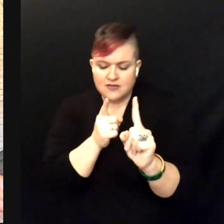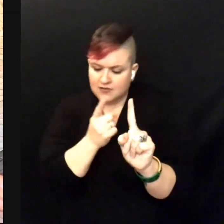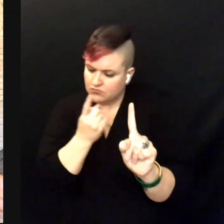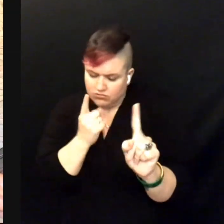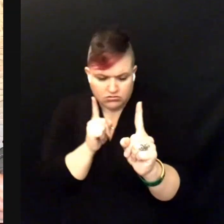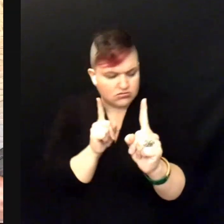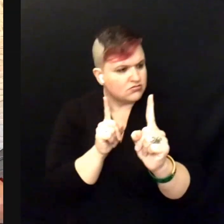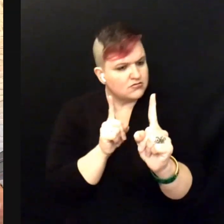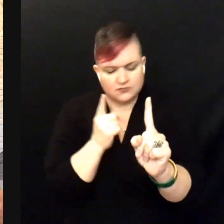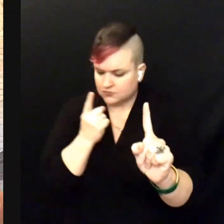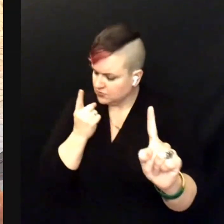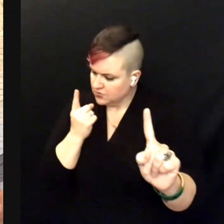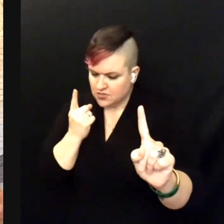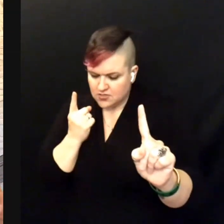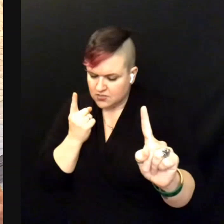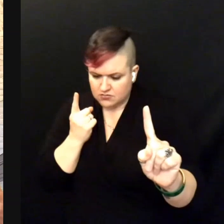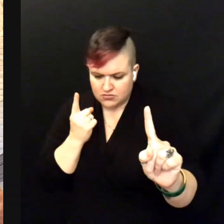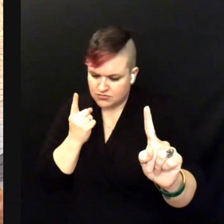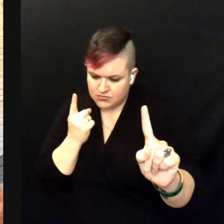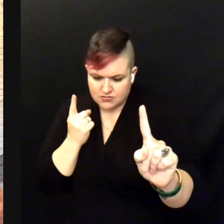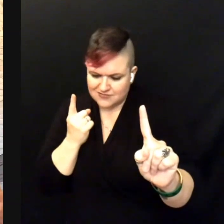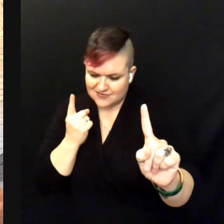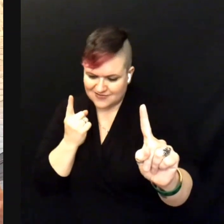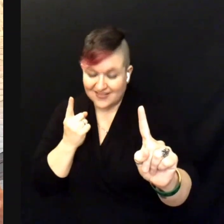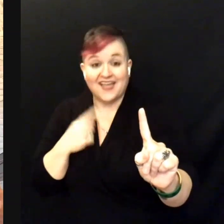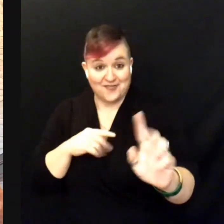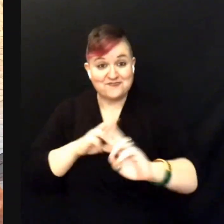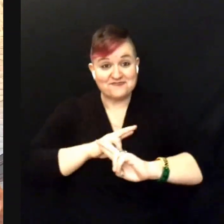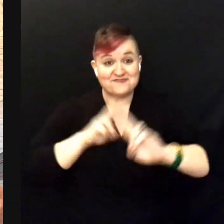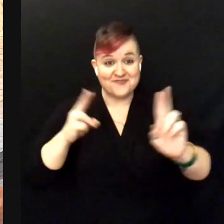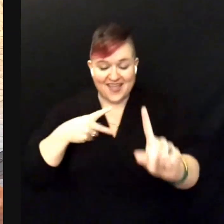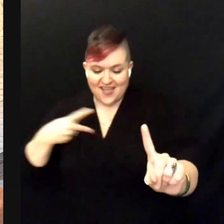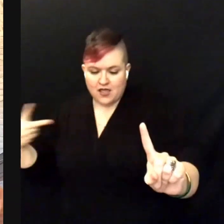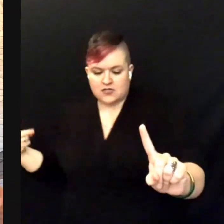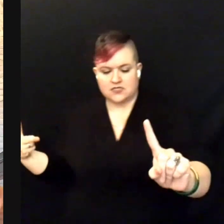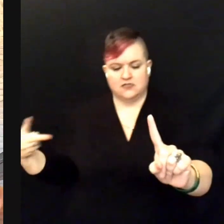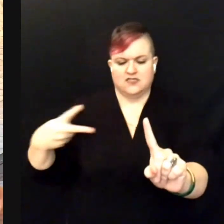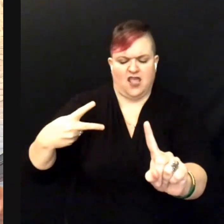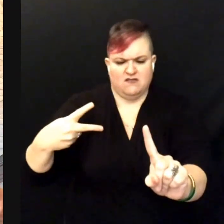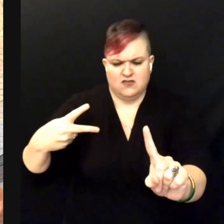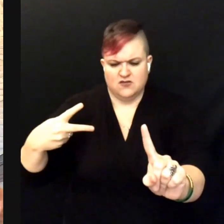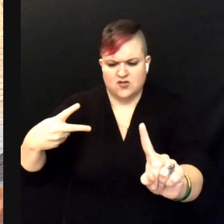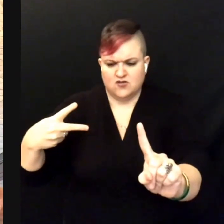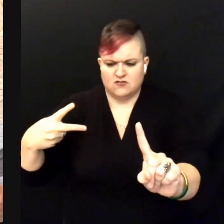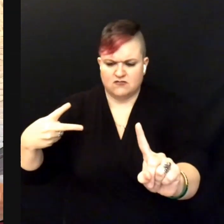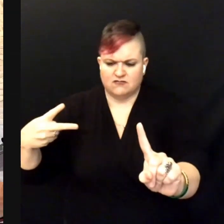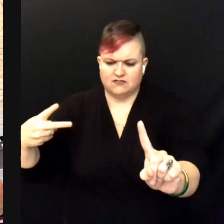But each time I plan to say we’re through